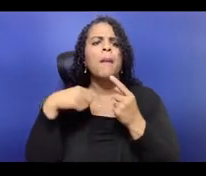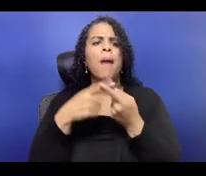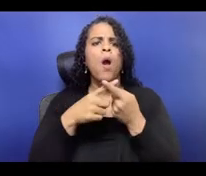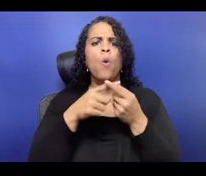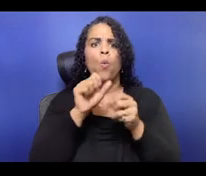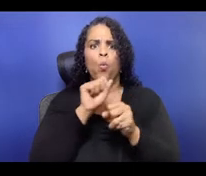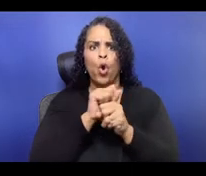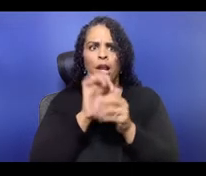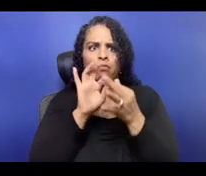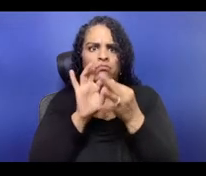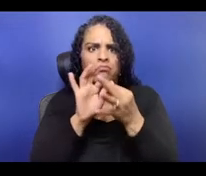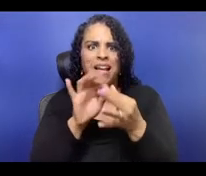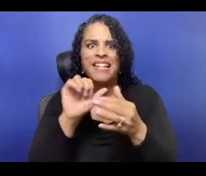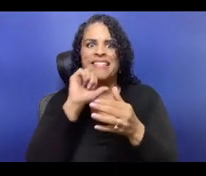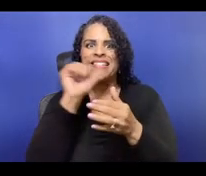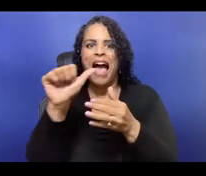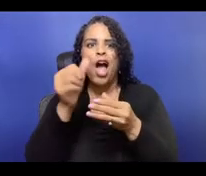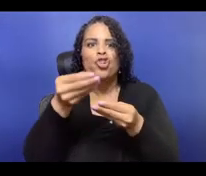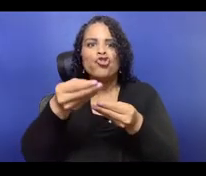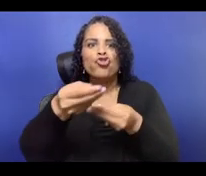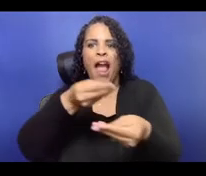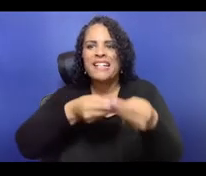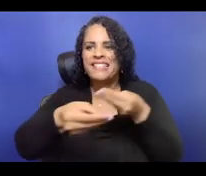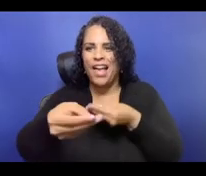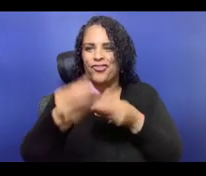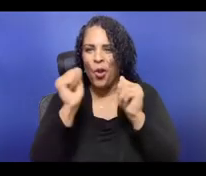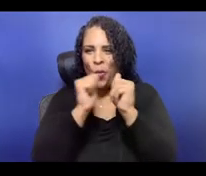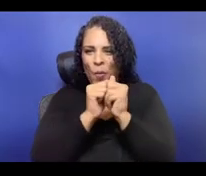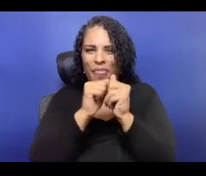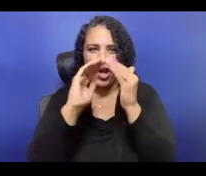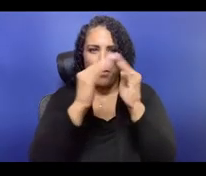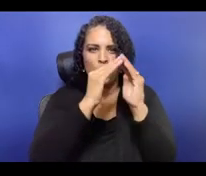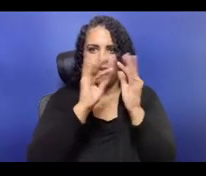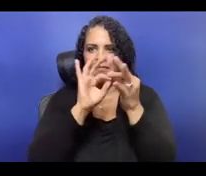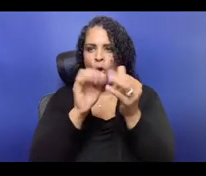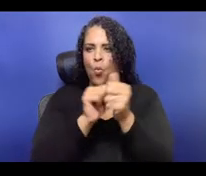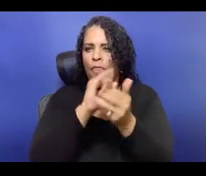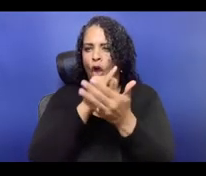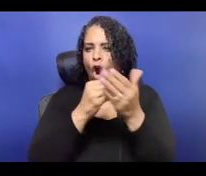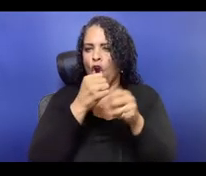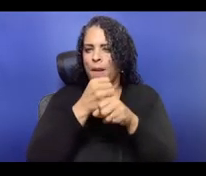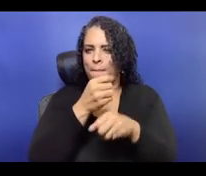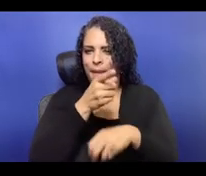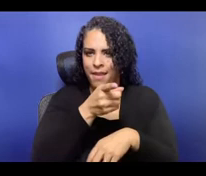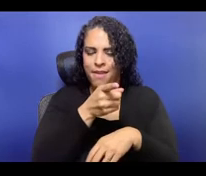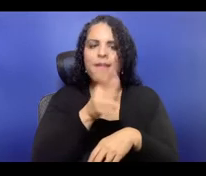about understanding the ratio of the highest-paid to the lowest-paid person in your organization.